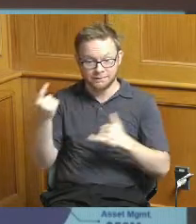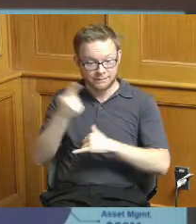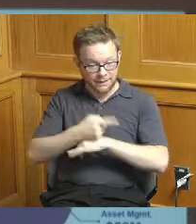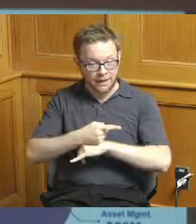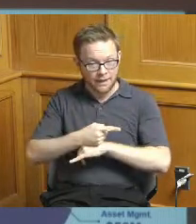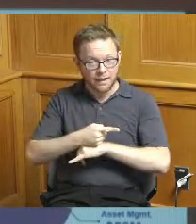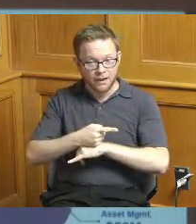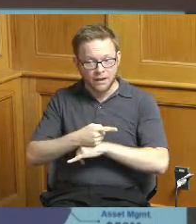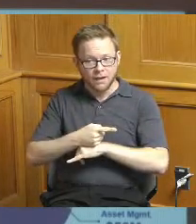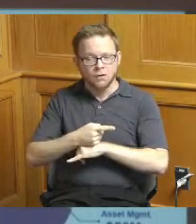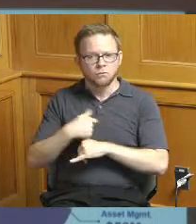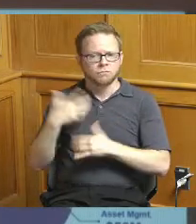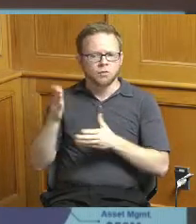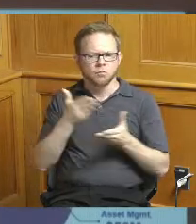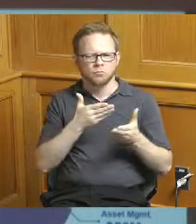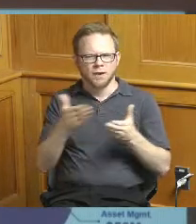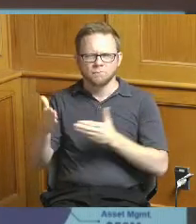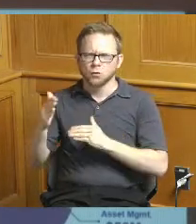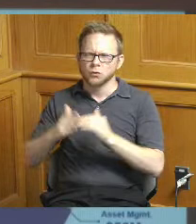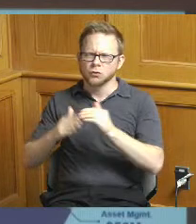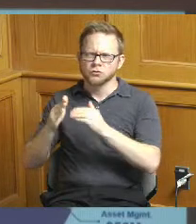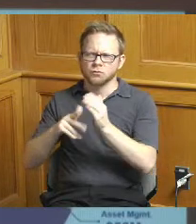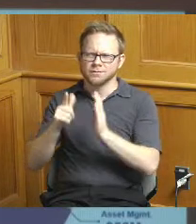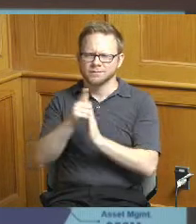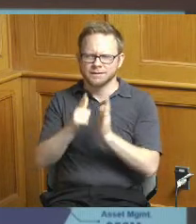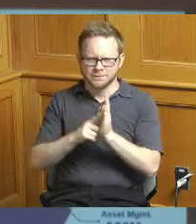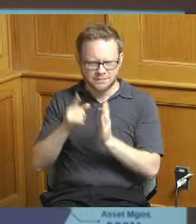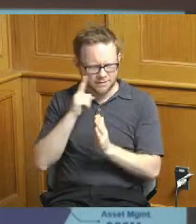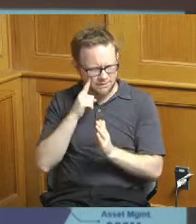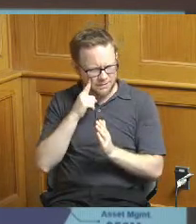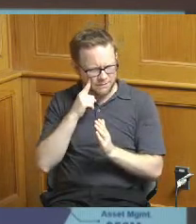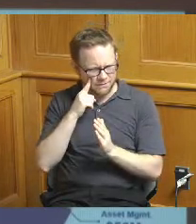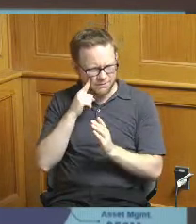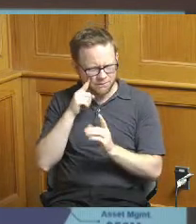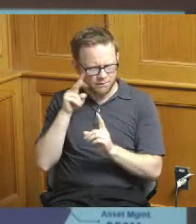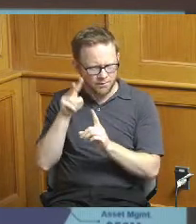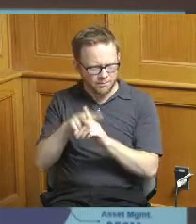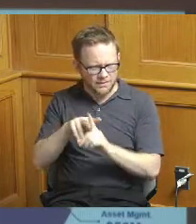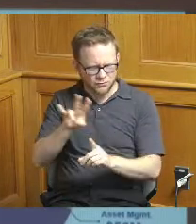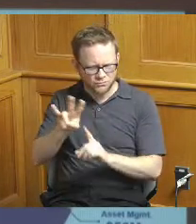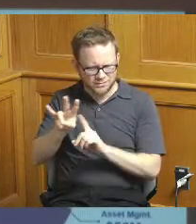legislation for I believe it's seven of those projects about 25 million dollars so you have